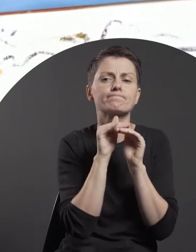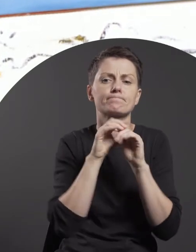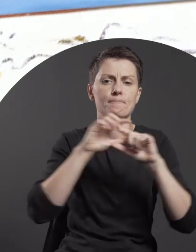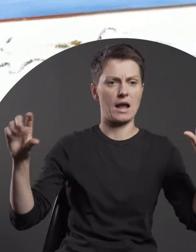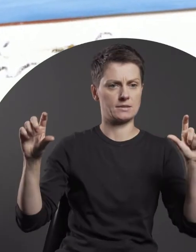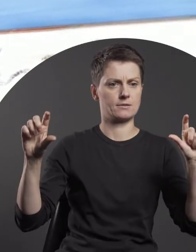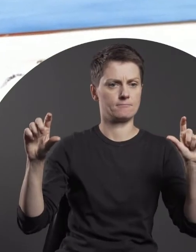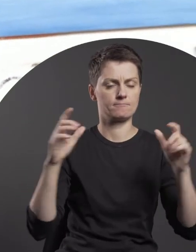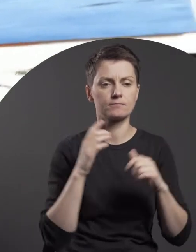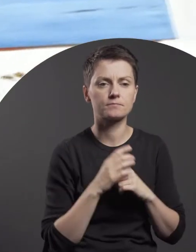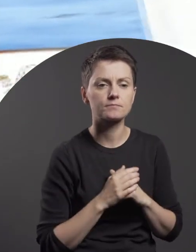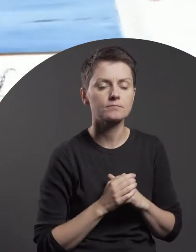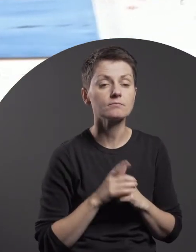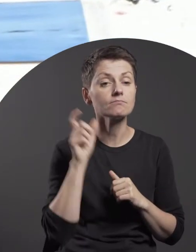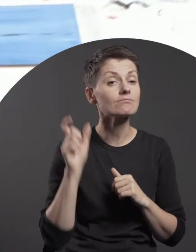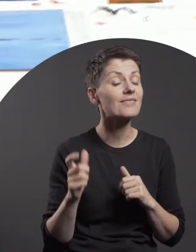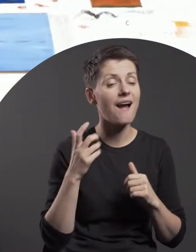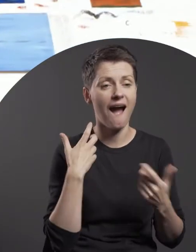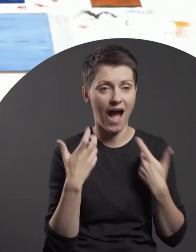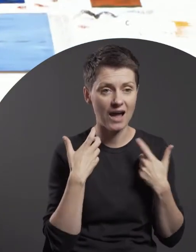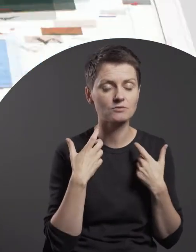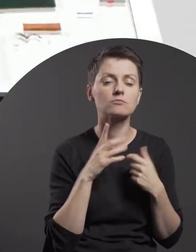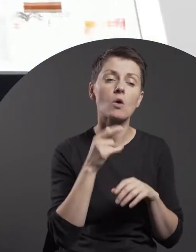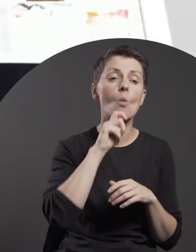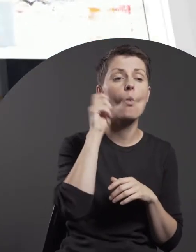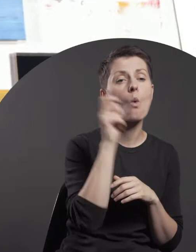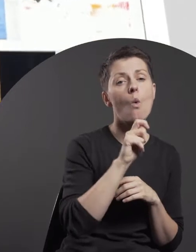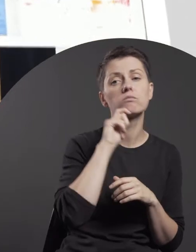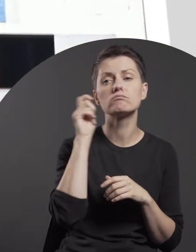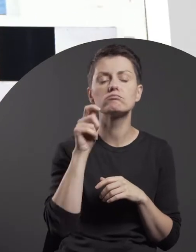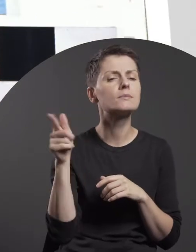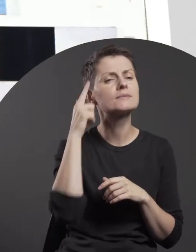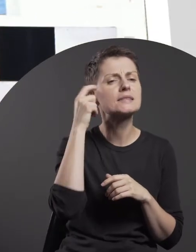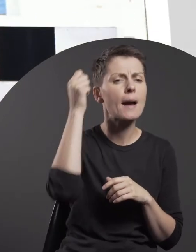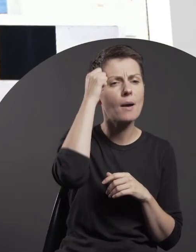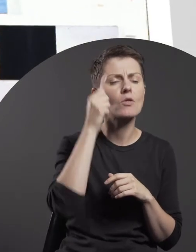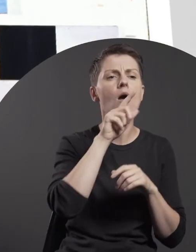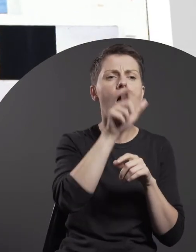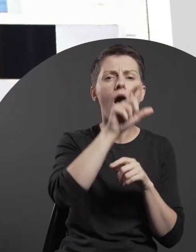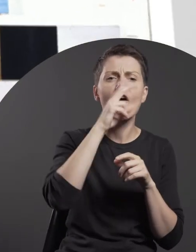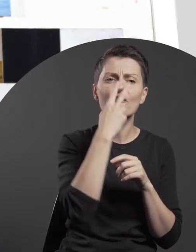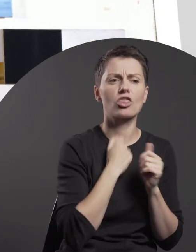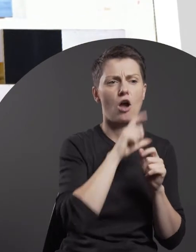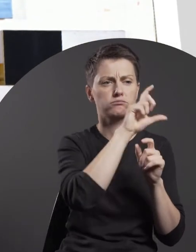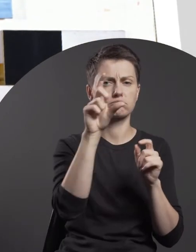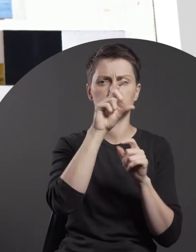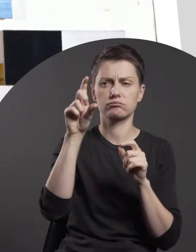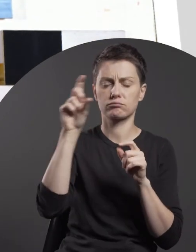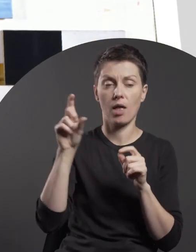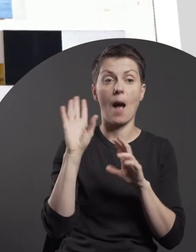The artist, while travelling, remembered particular real-life views and then recalled them in his art,